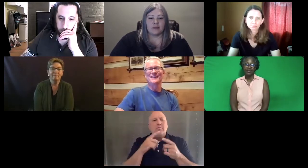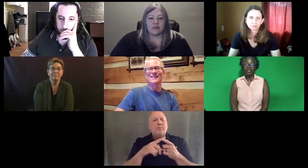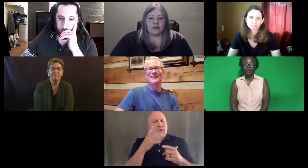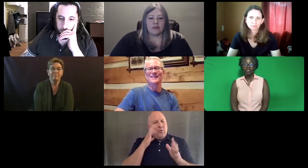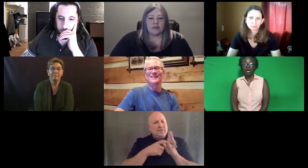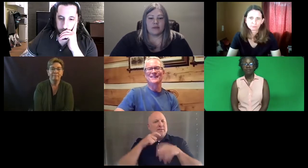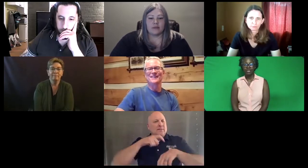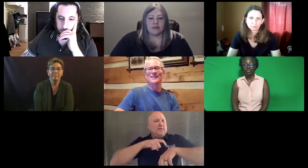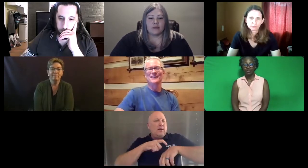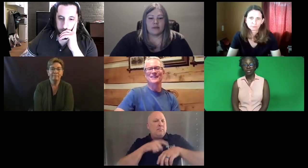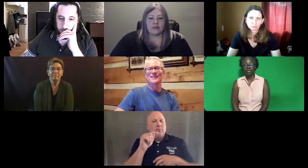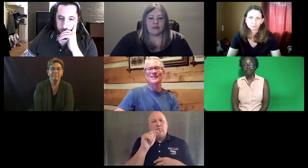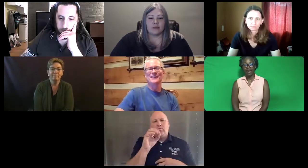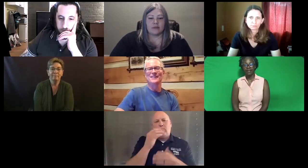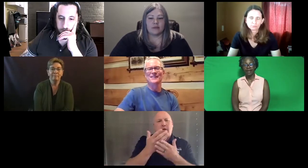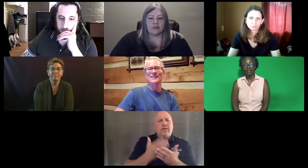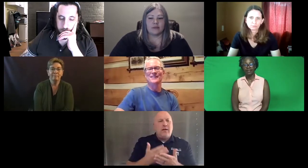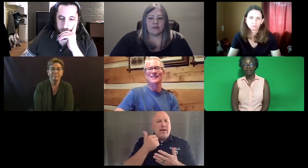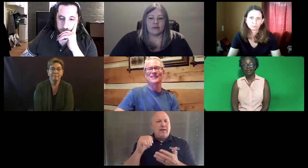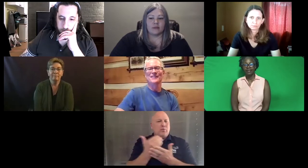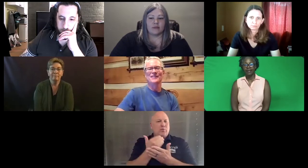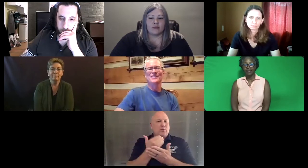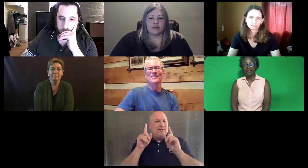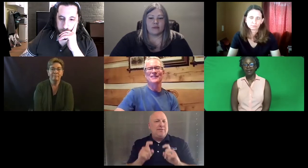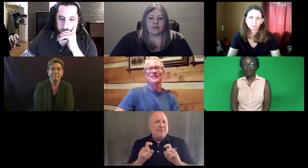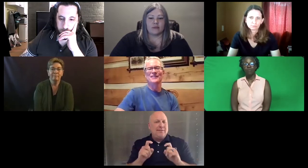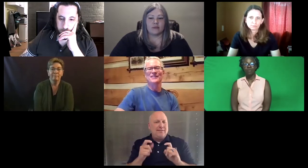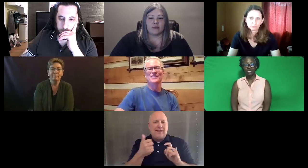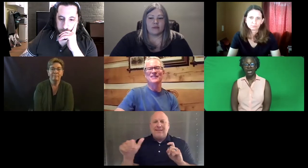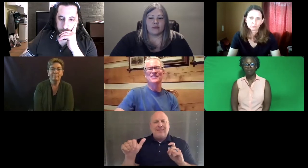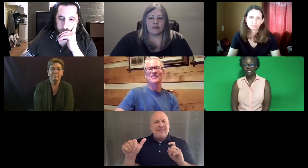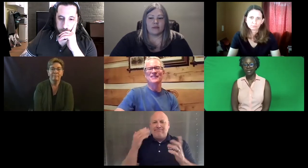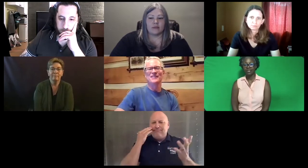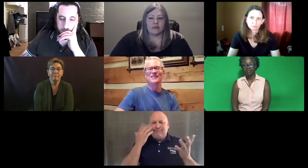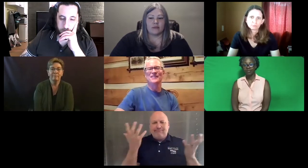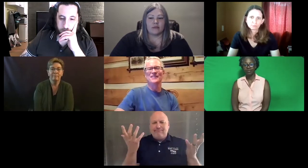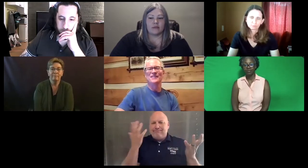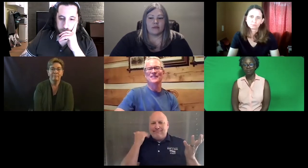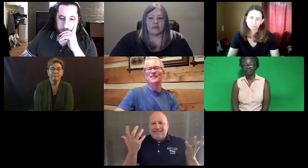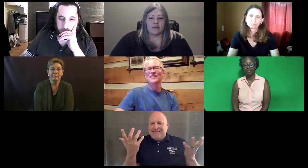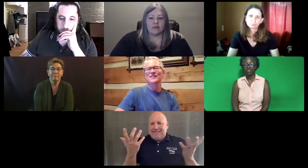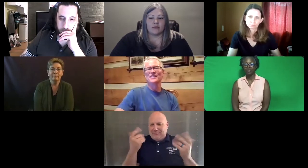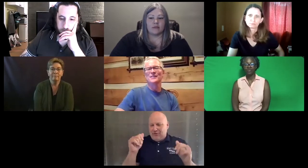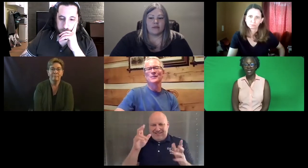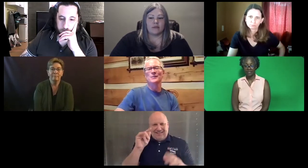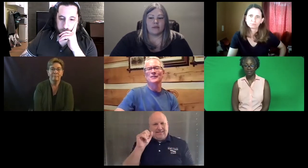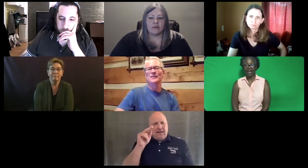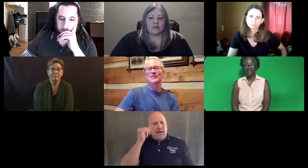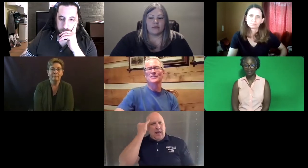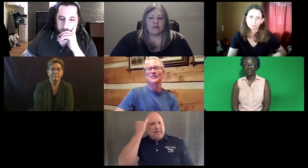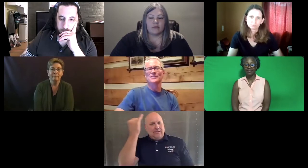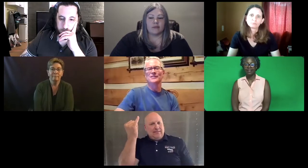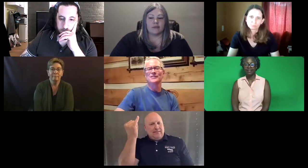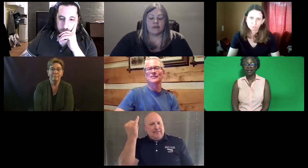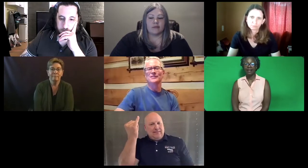So Jon mentioned the fact that how much time it takes to make sure a new test is valid.